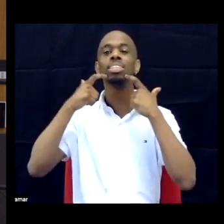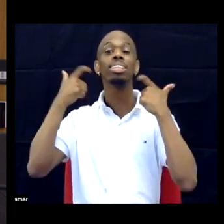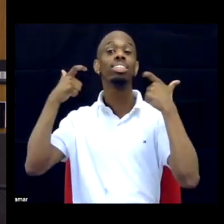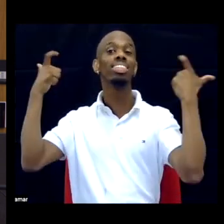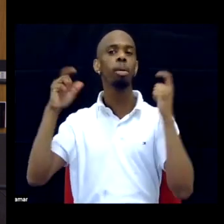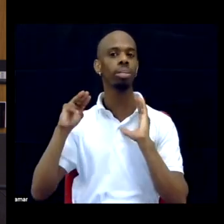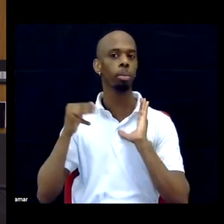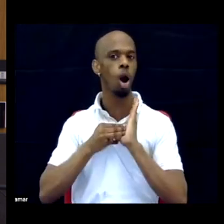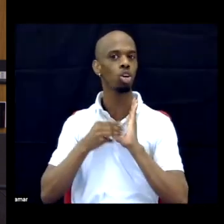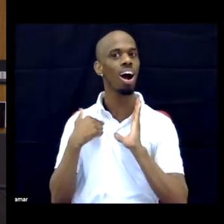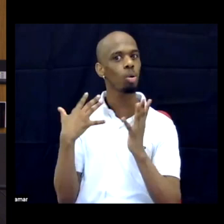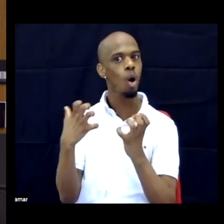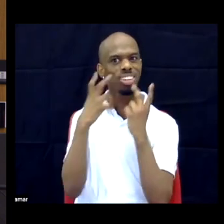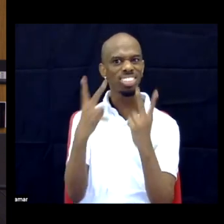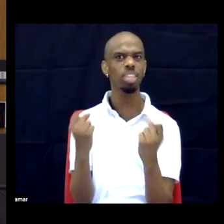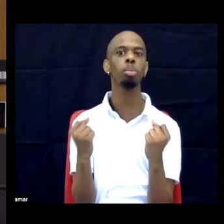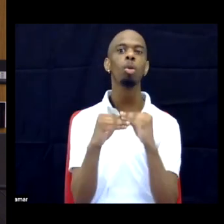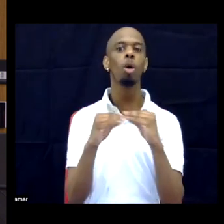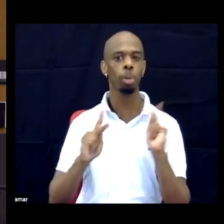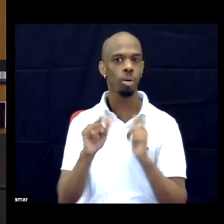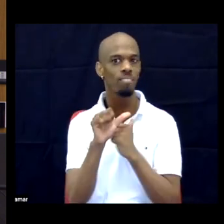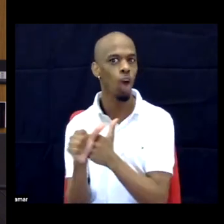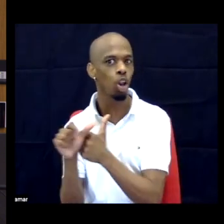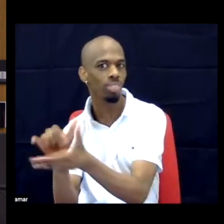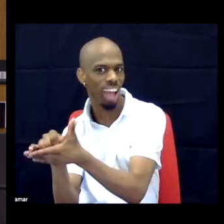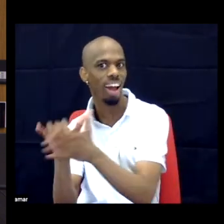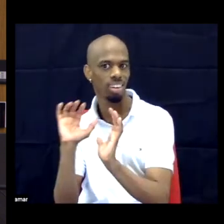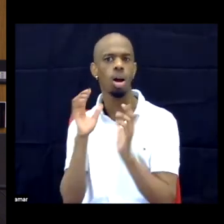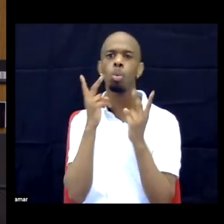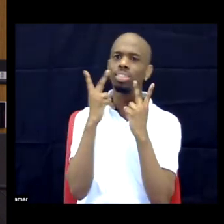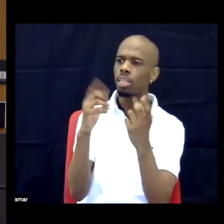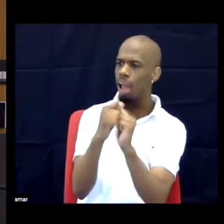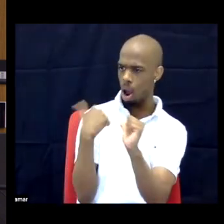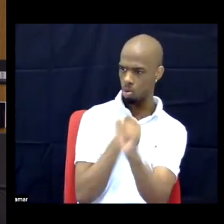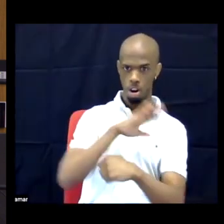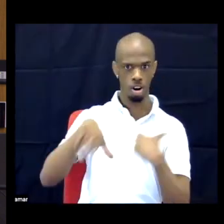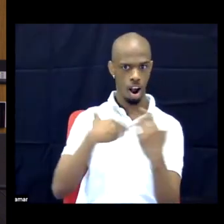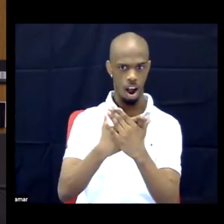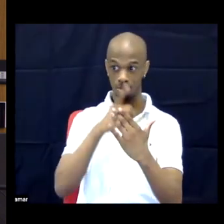of movement work and really understanding how we are all contributing in different ways